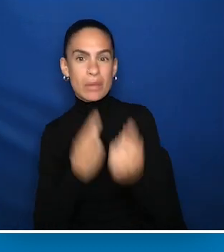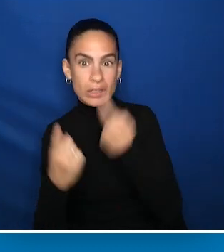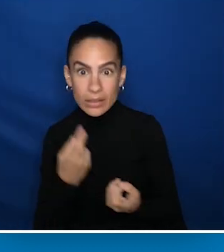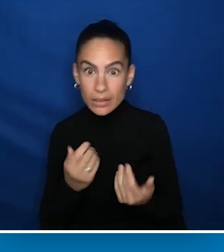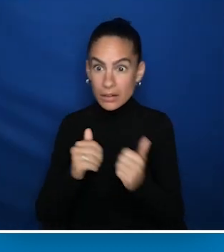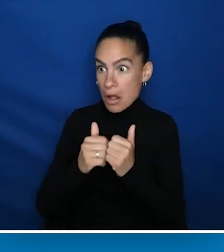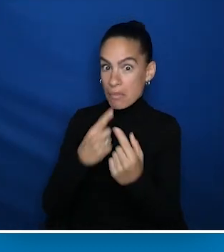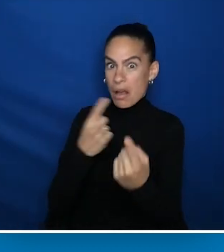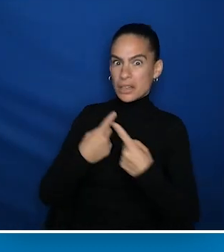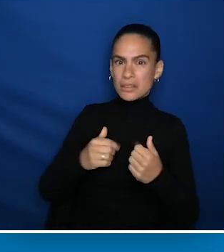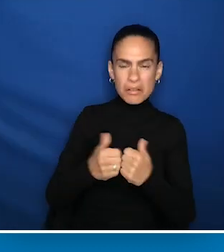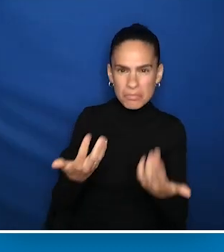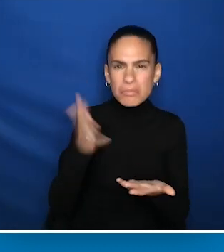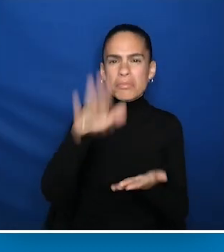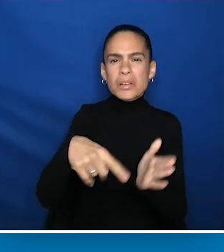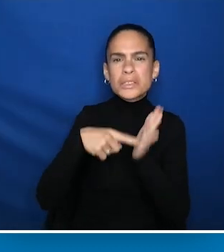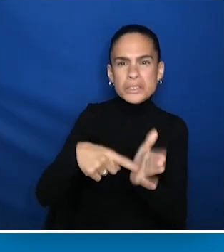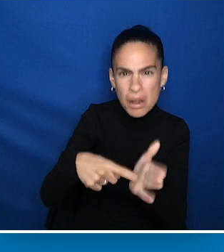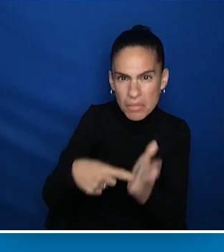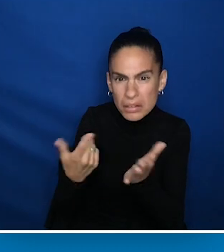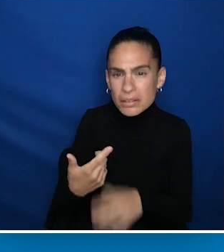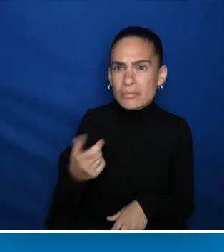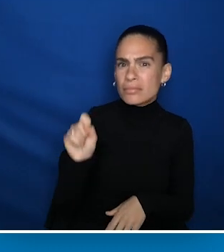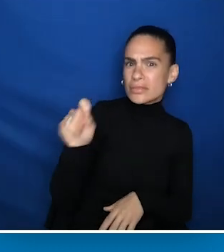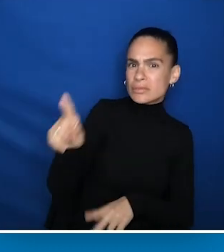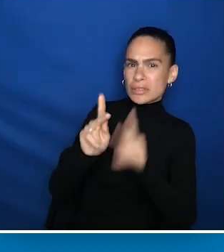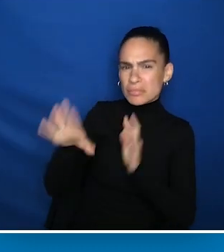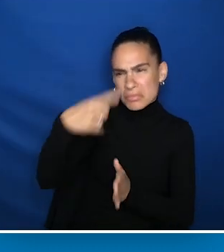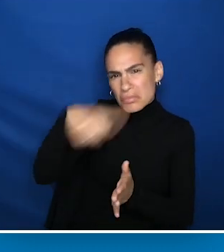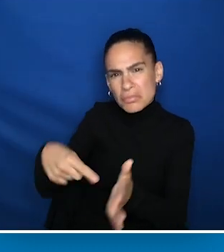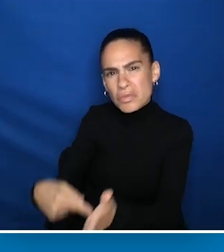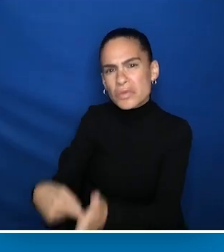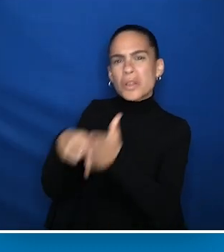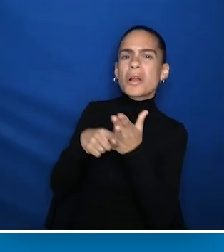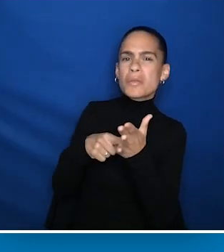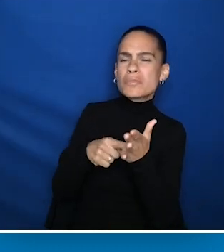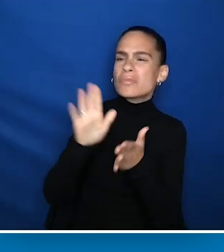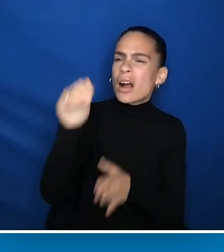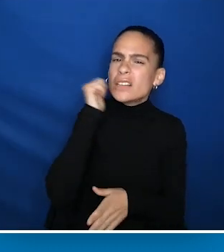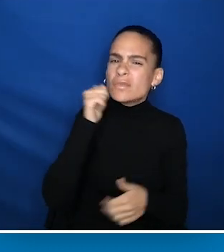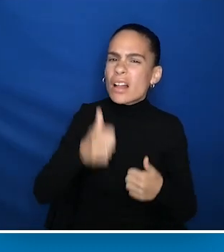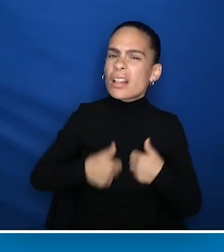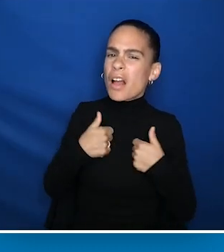How are we going to get those answers? Are we going to ask people to show us a glimpse of their everyday life through video recording?